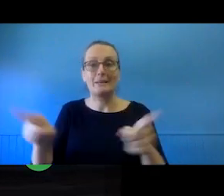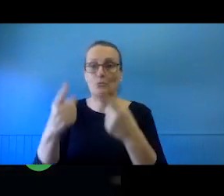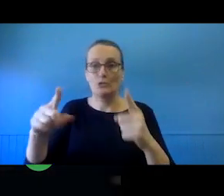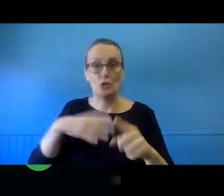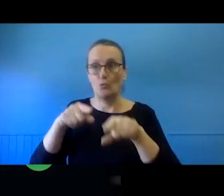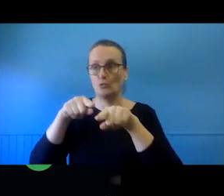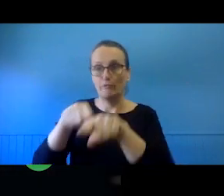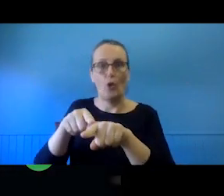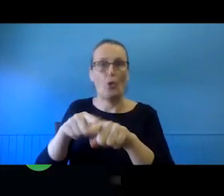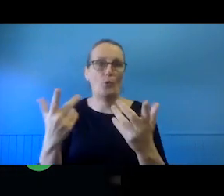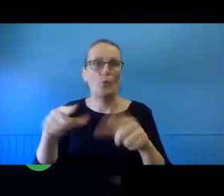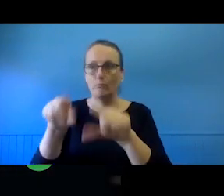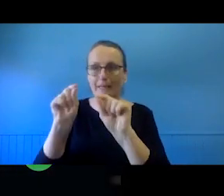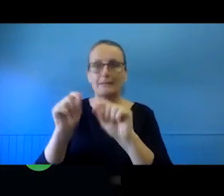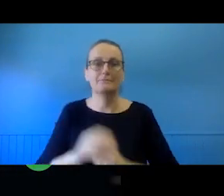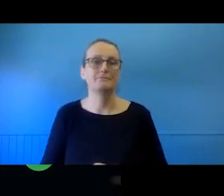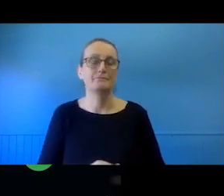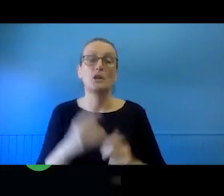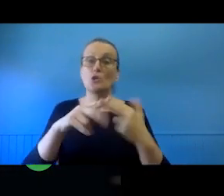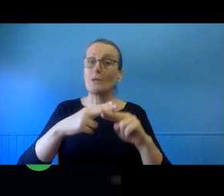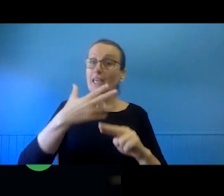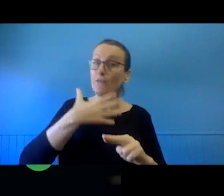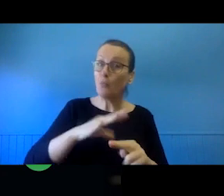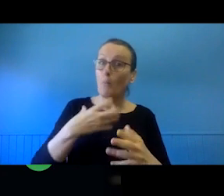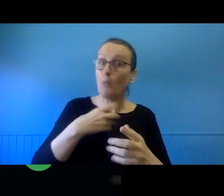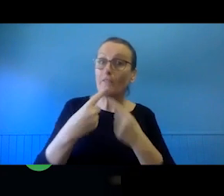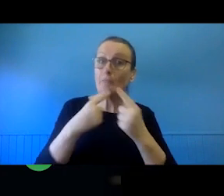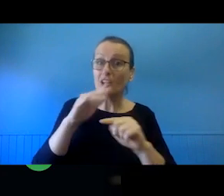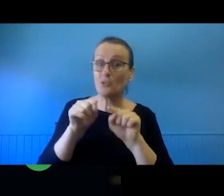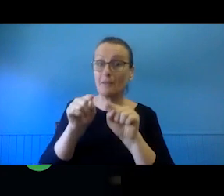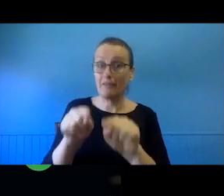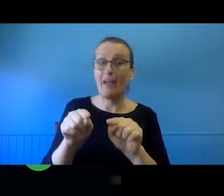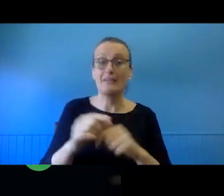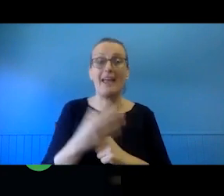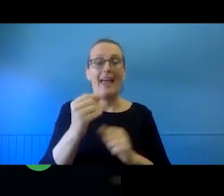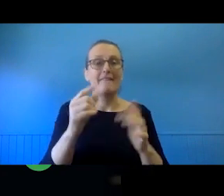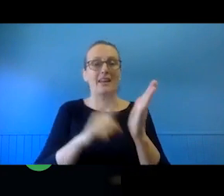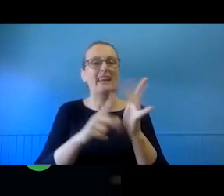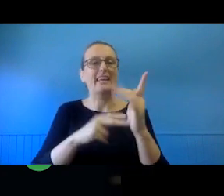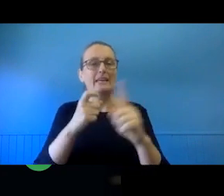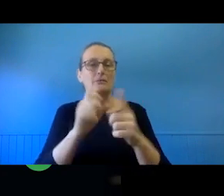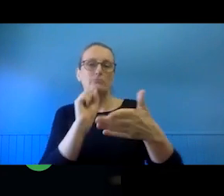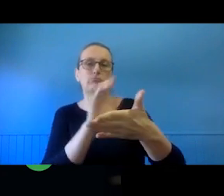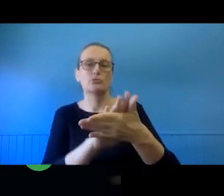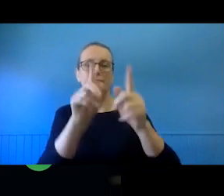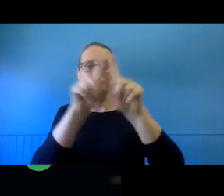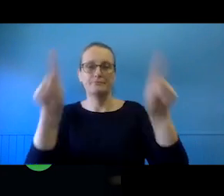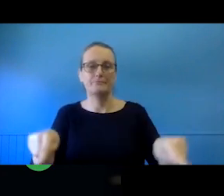So, if you are looking for information about those, there is some links here. The rights portal you can right at